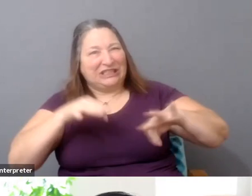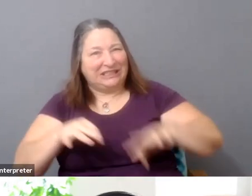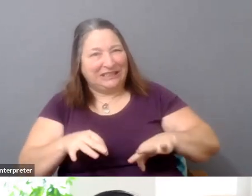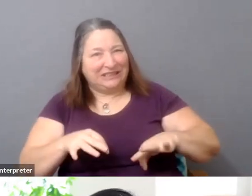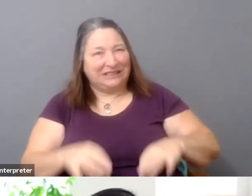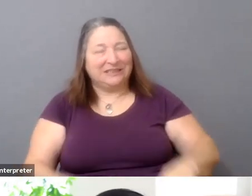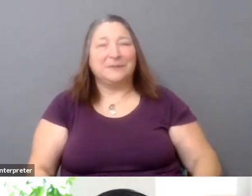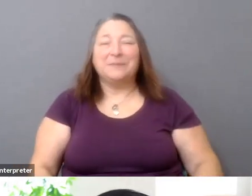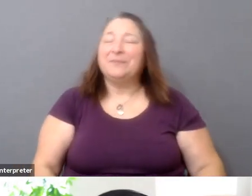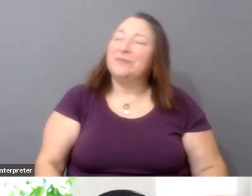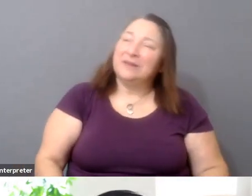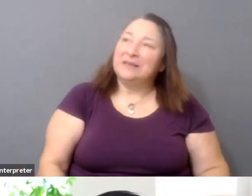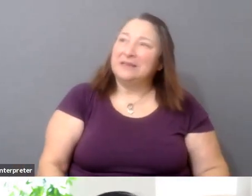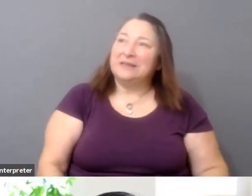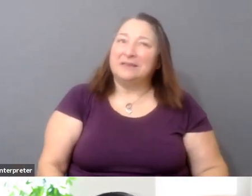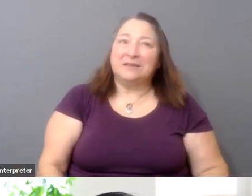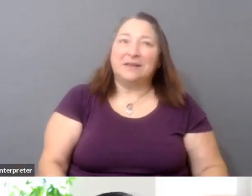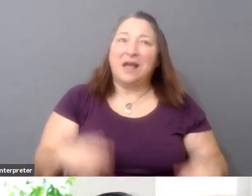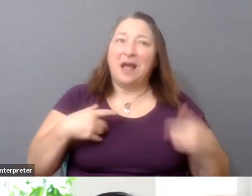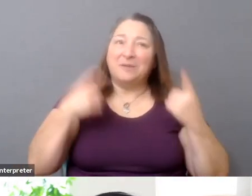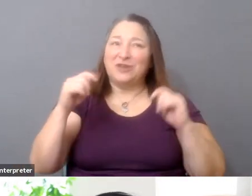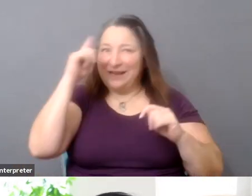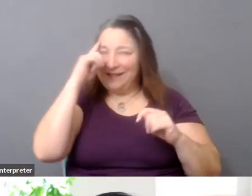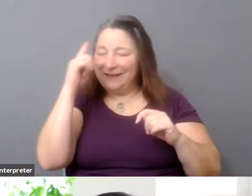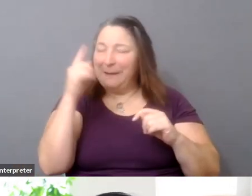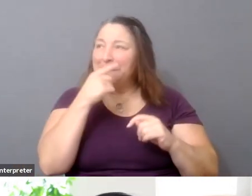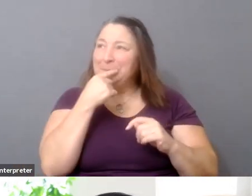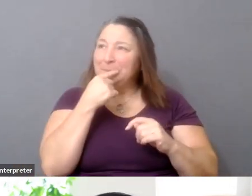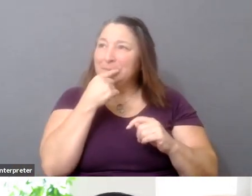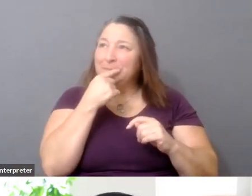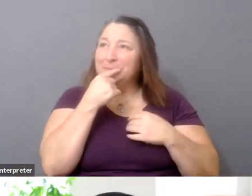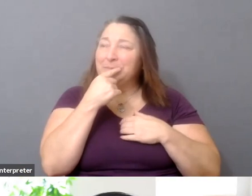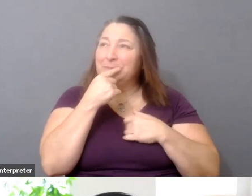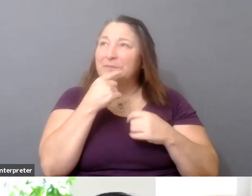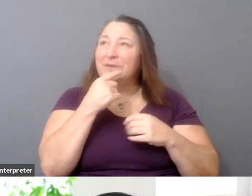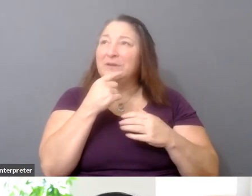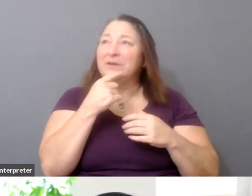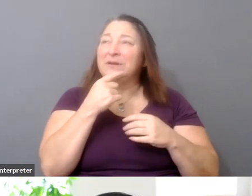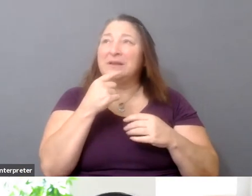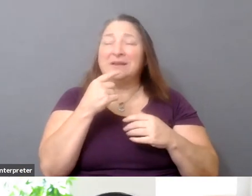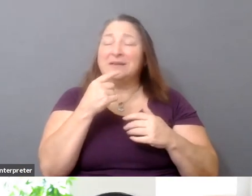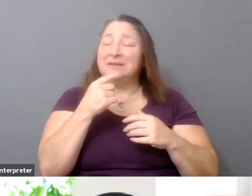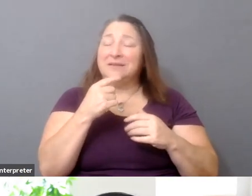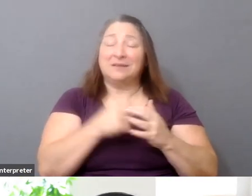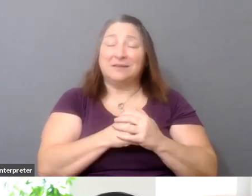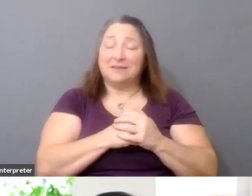at the complete other end of the scale, I think we're also overdue for both government